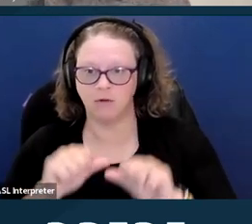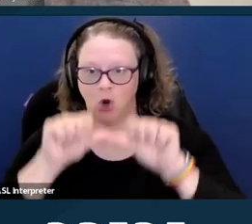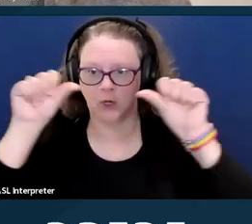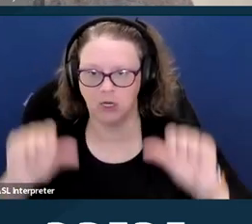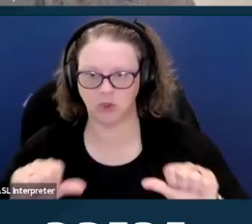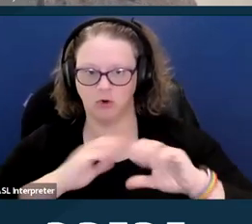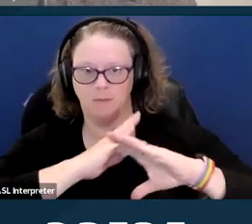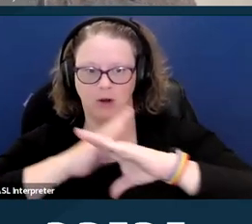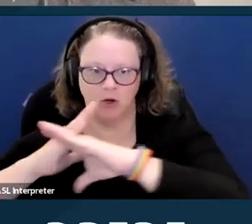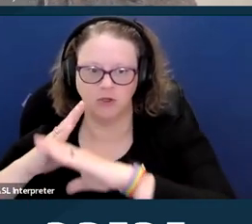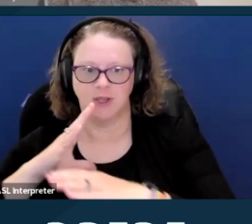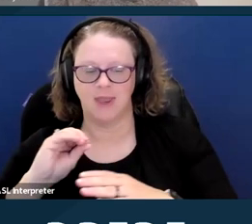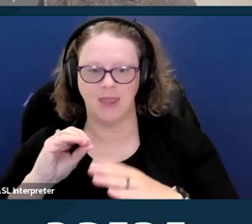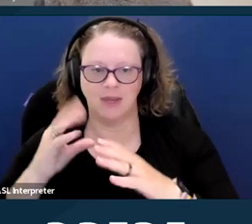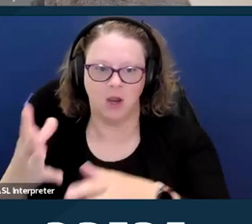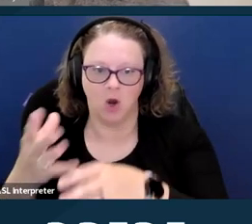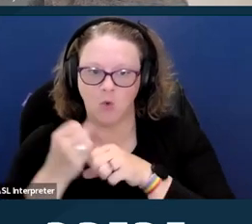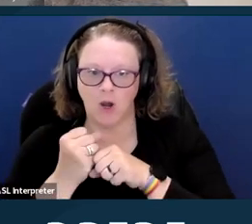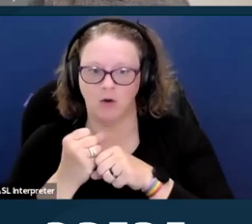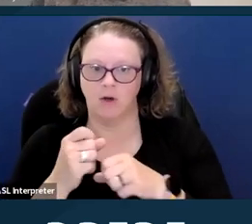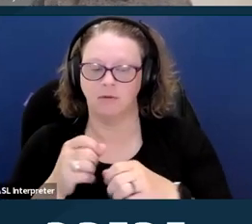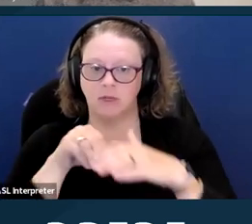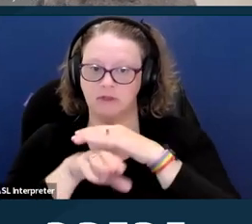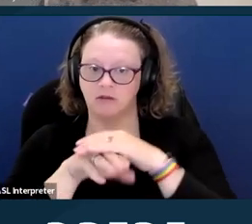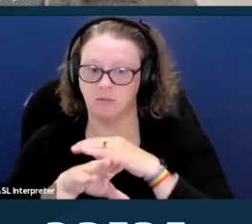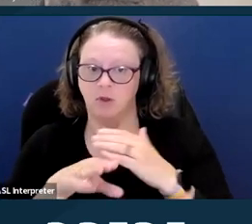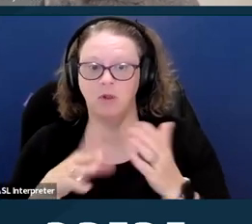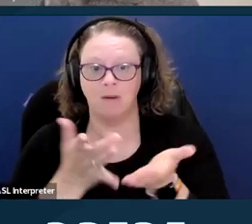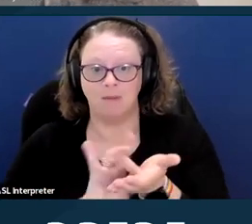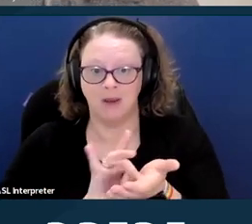which is now required under the new Section 504 regulations,